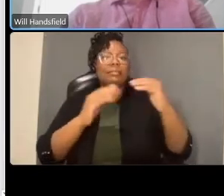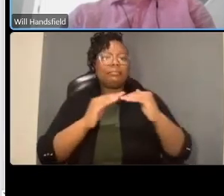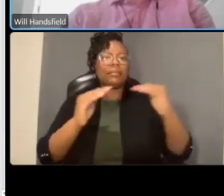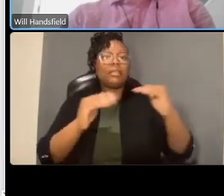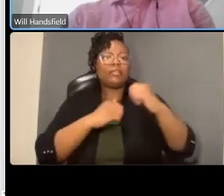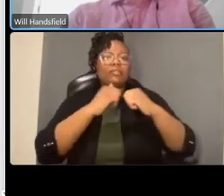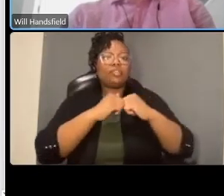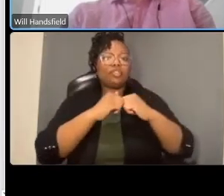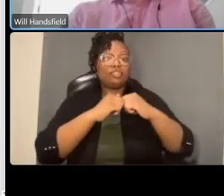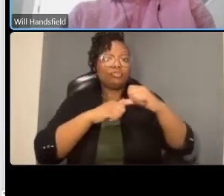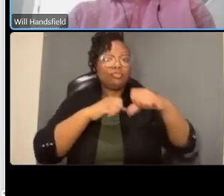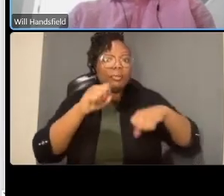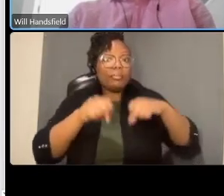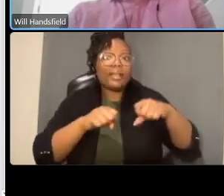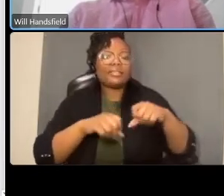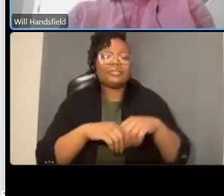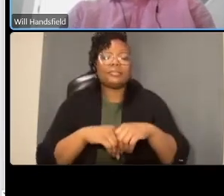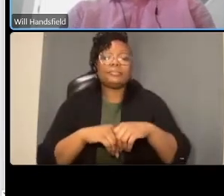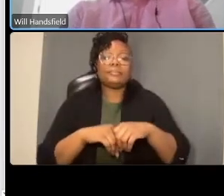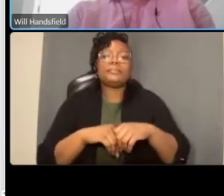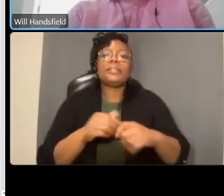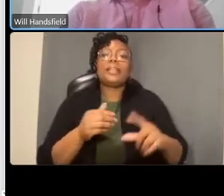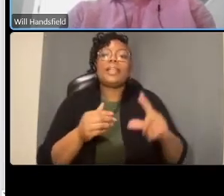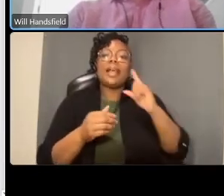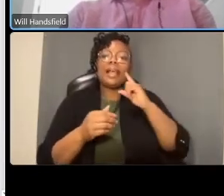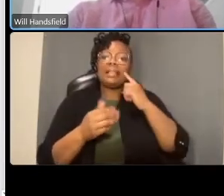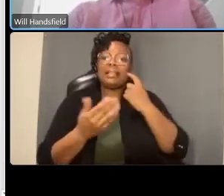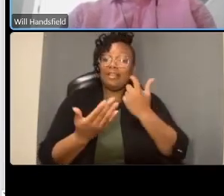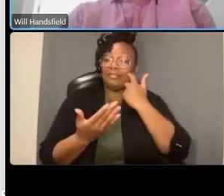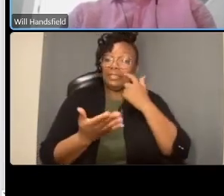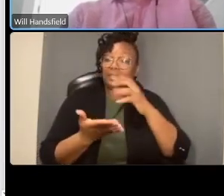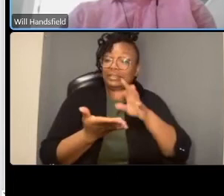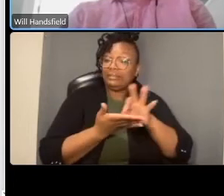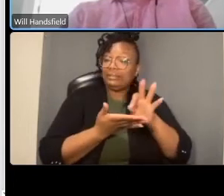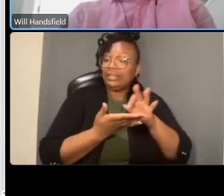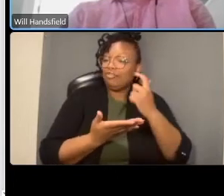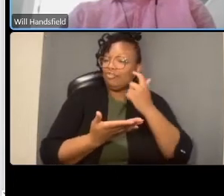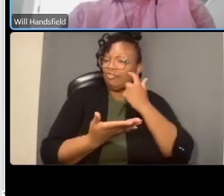yeah we had we did a we did a count on the new portion 15th street that's sort of across the mall